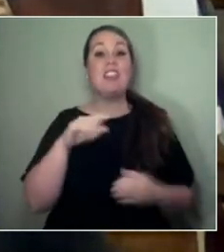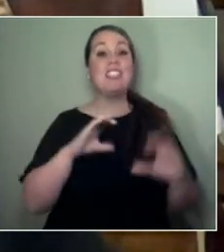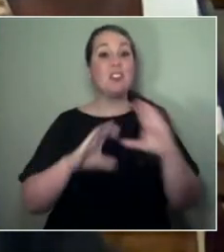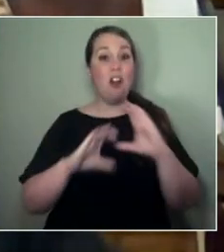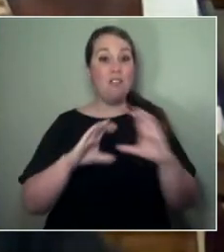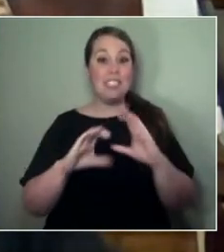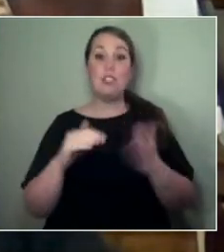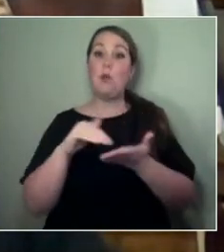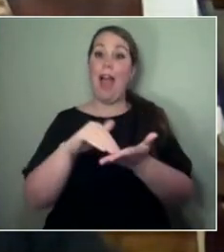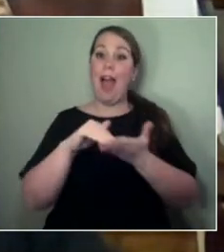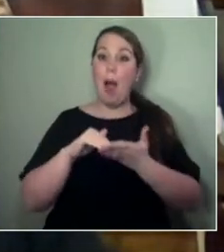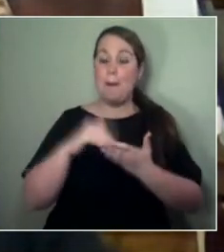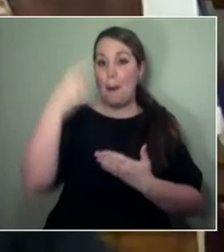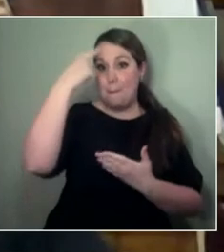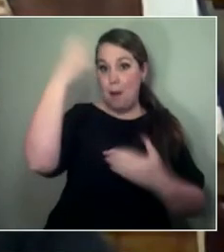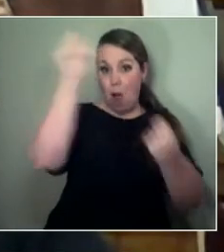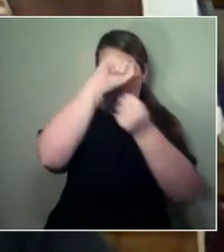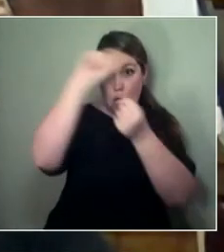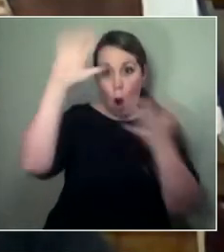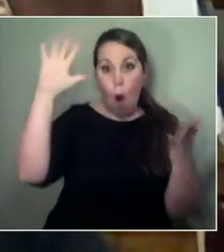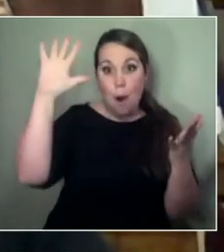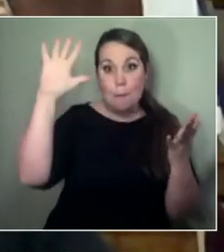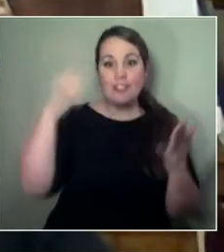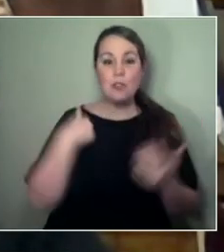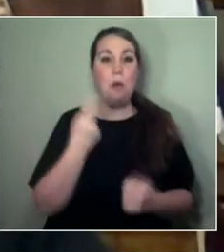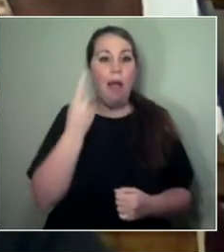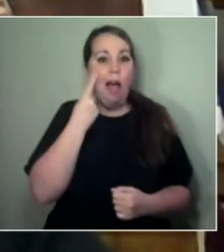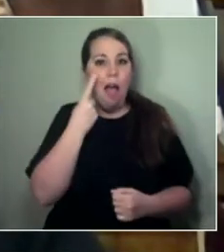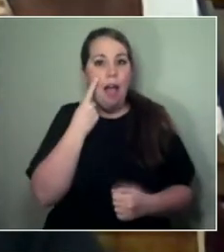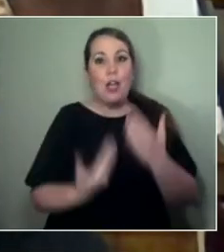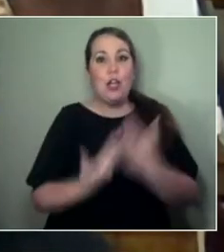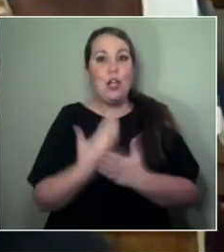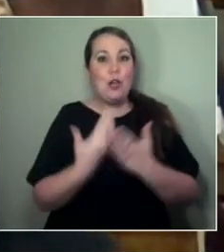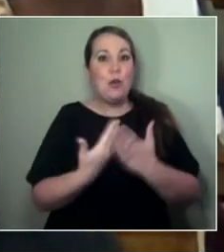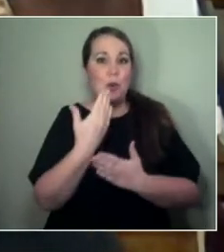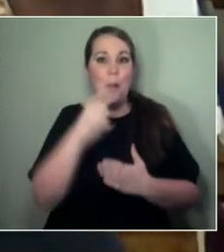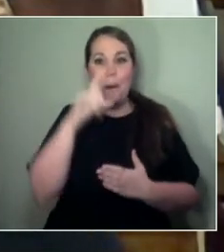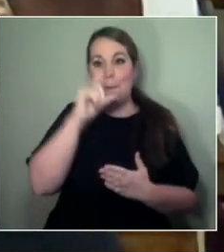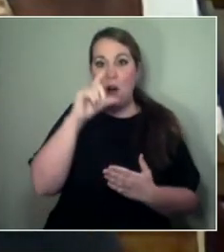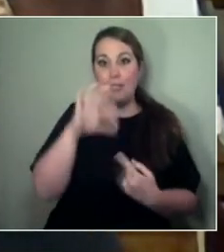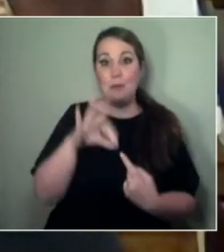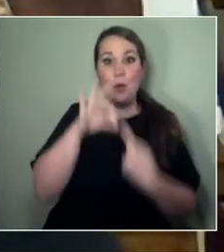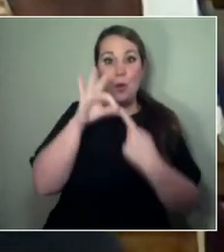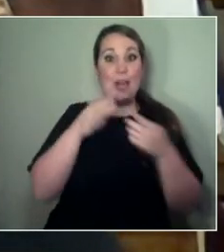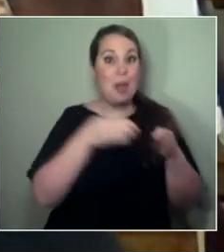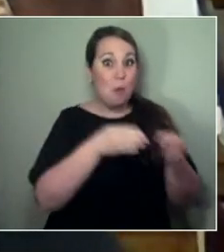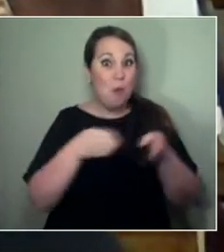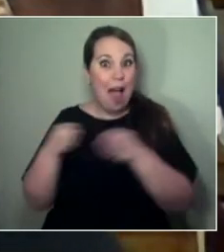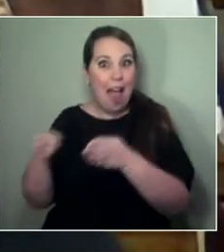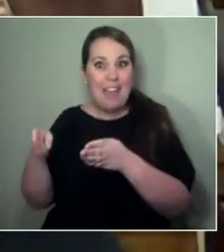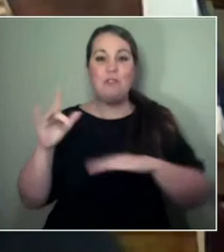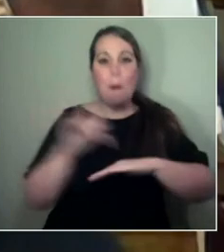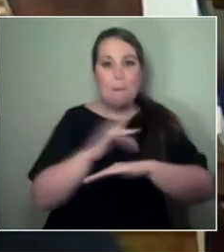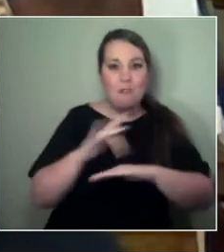of working or new possibilities for arts practice. Shortly, we'll start with a brief video of our speakers